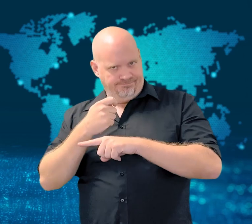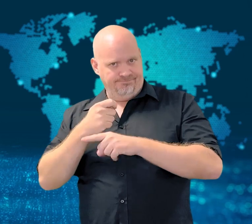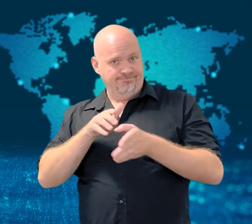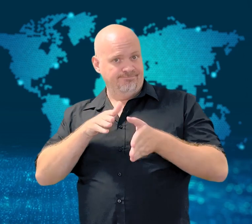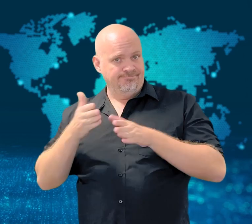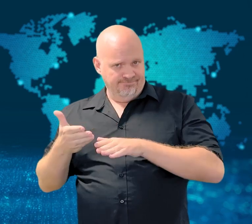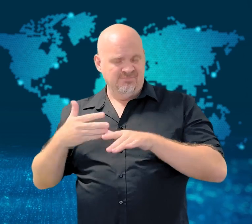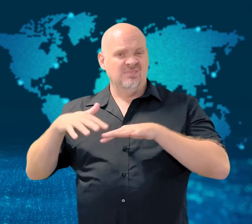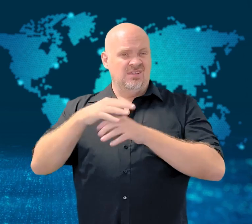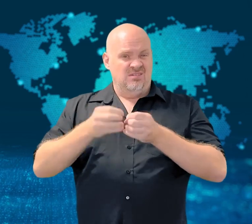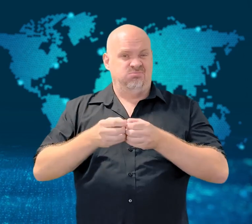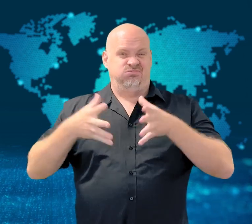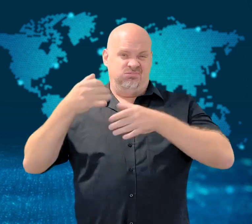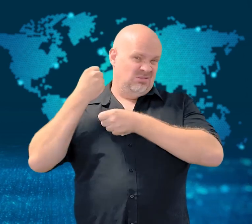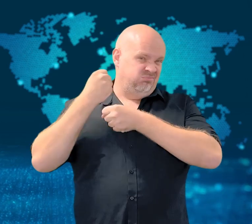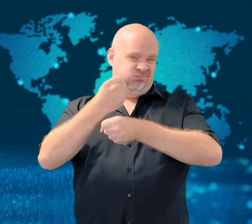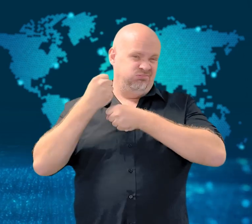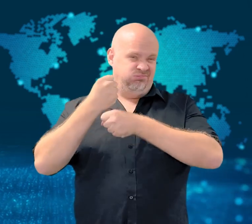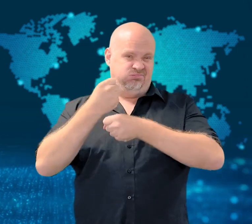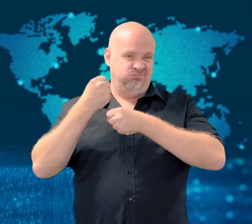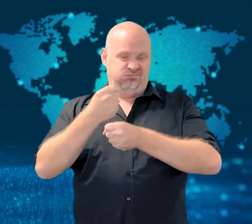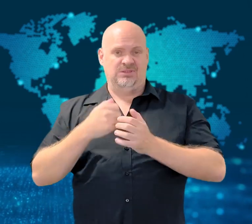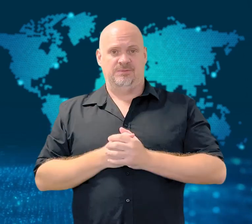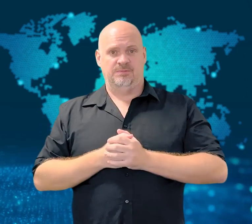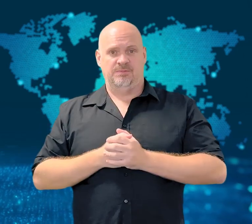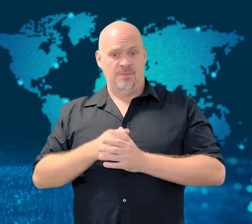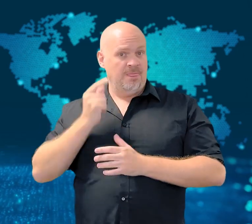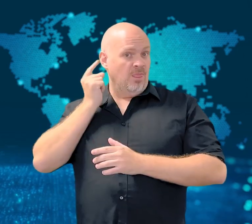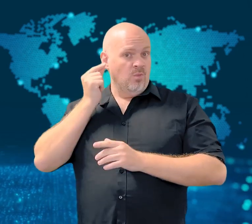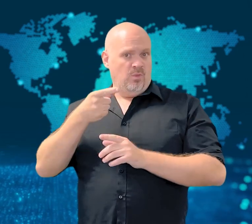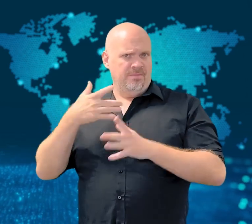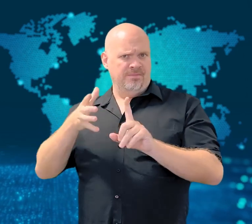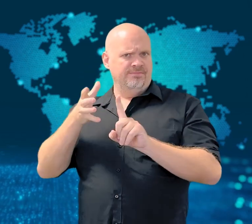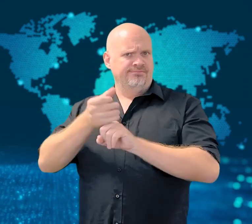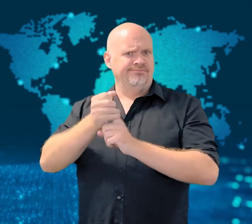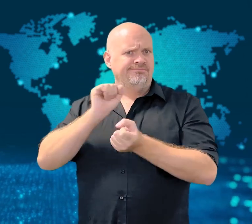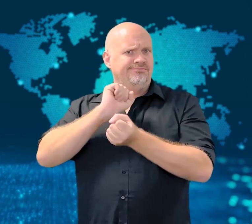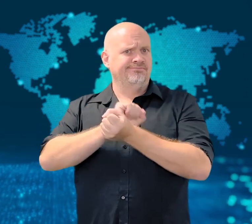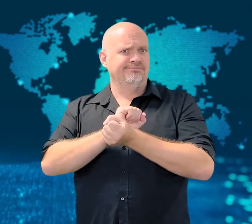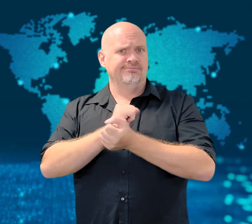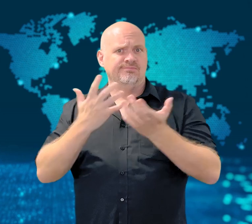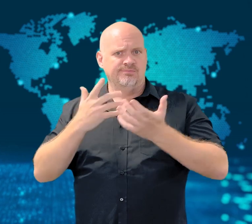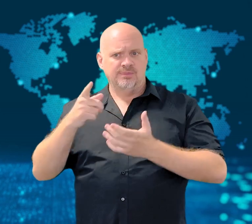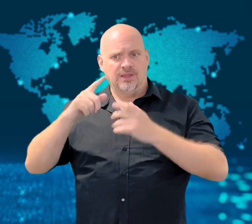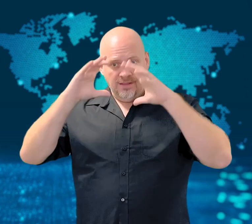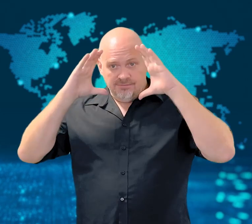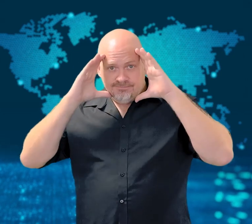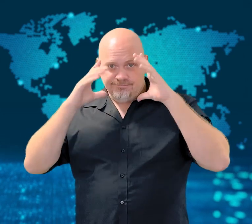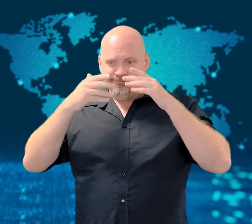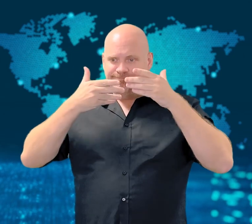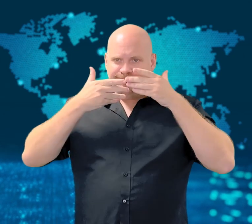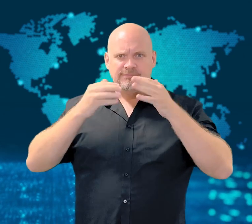a 22-year old woman who died after a blow to the head while she was in police custody.